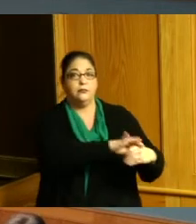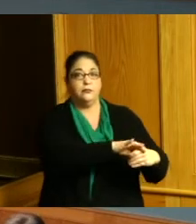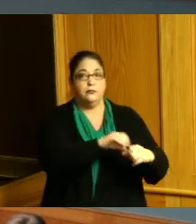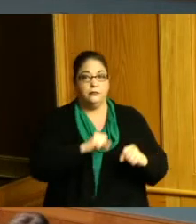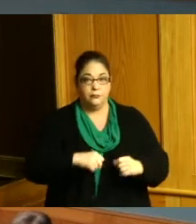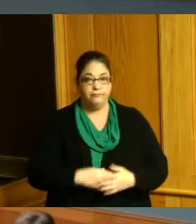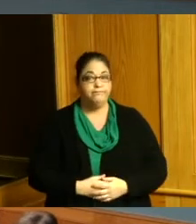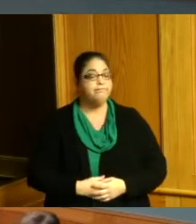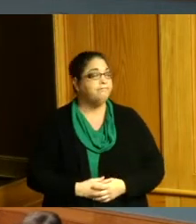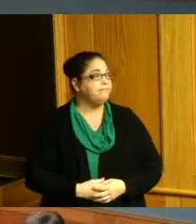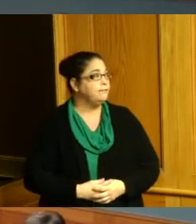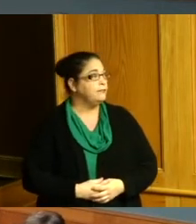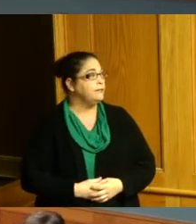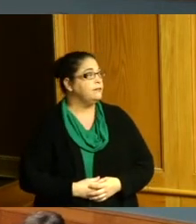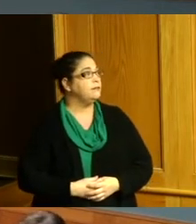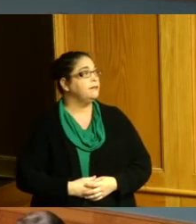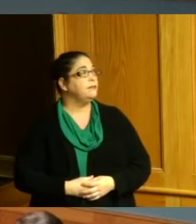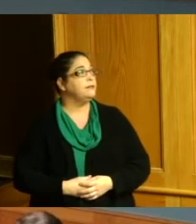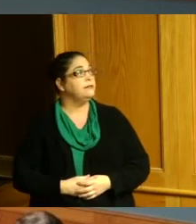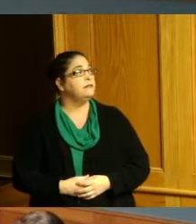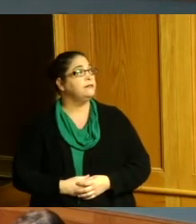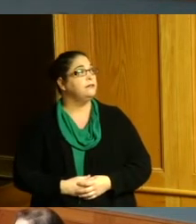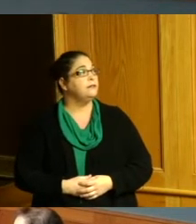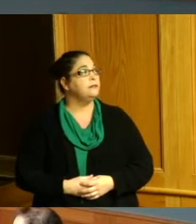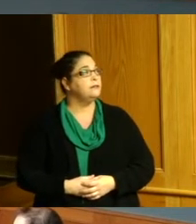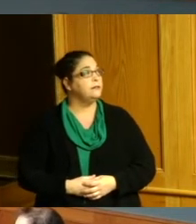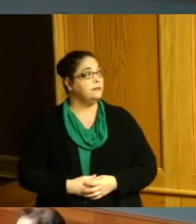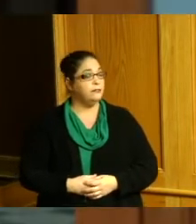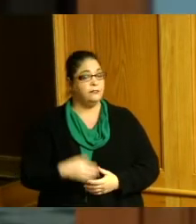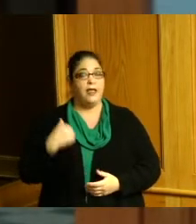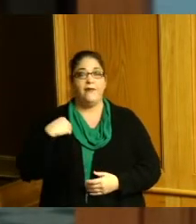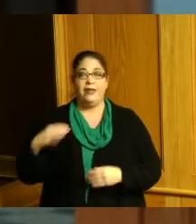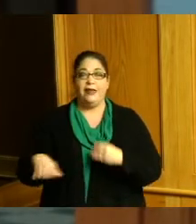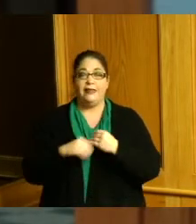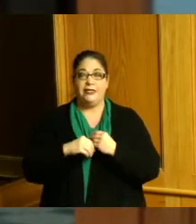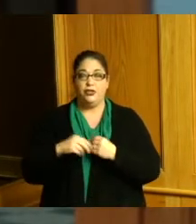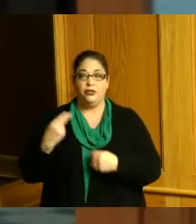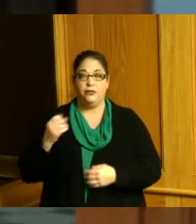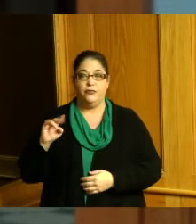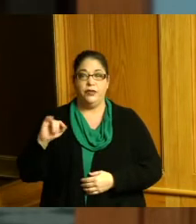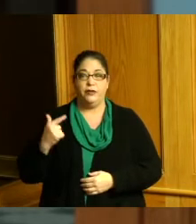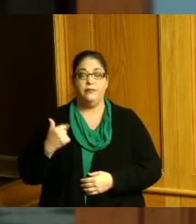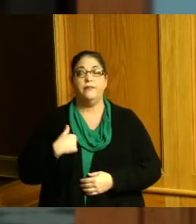thank you we have an additional hearing thank you the next hearing is for a proposed name change